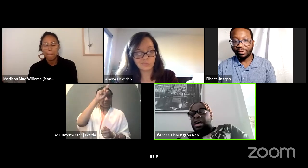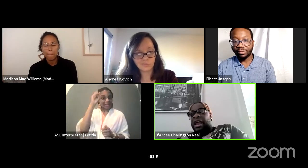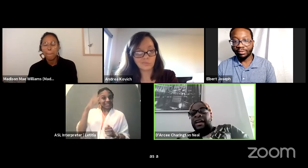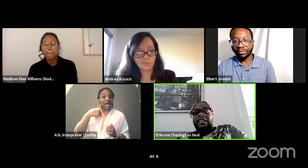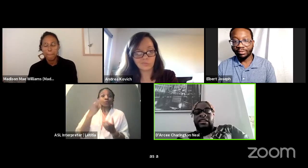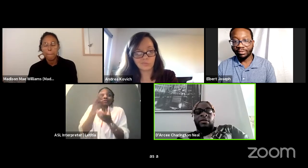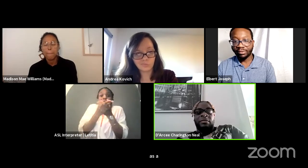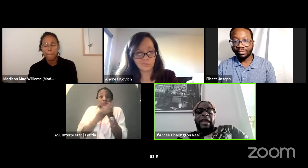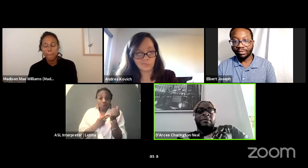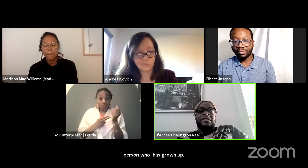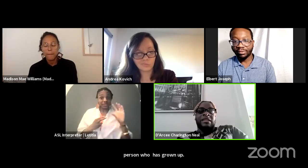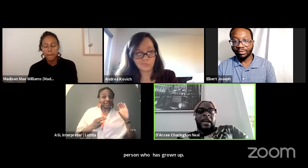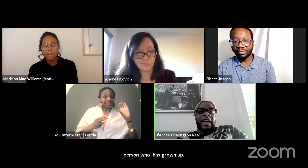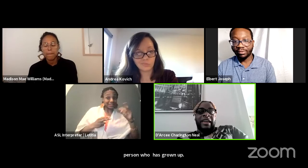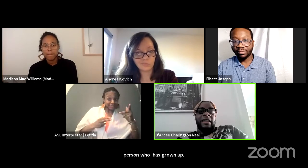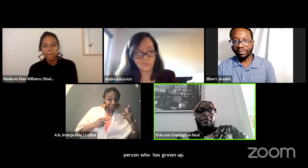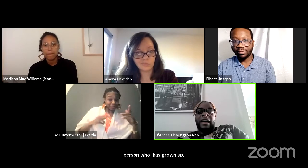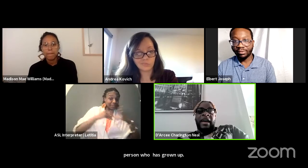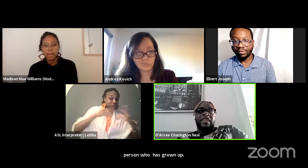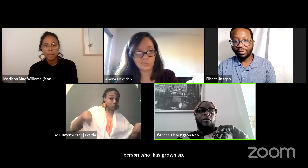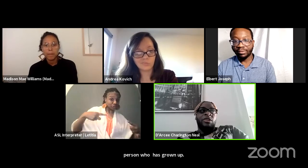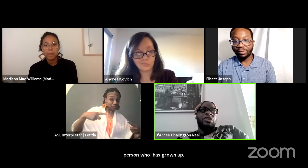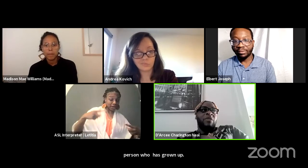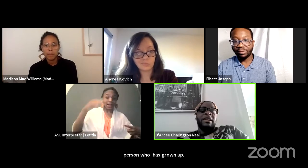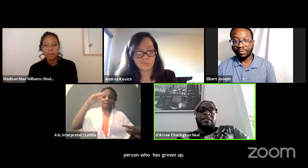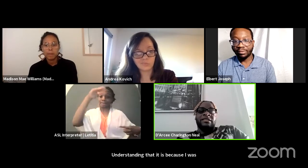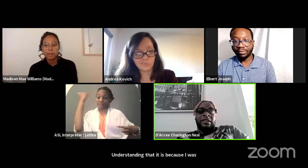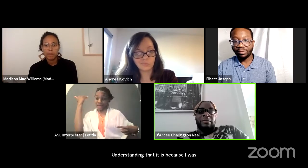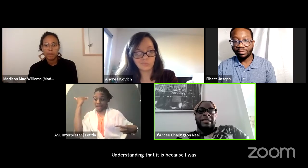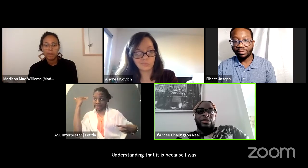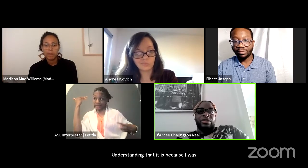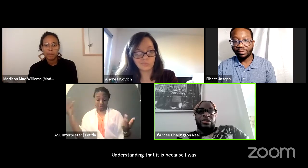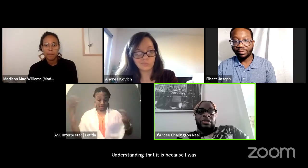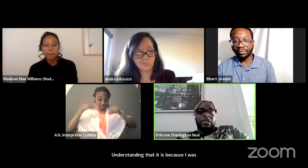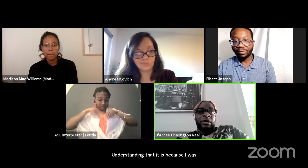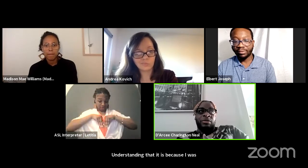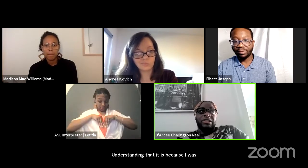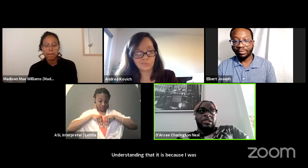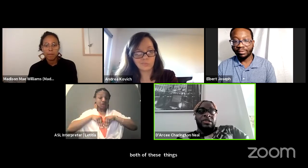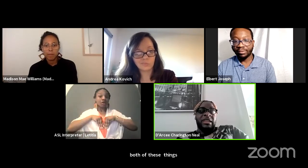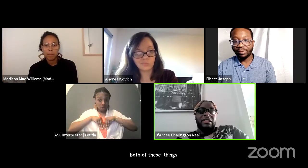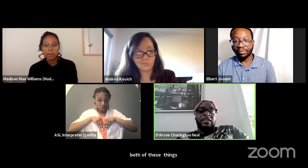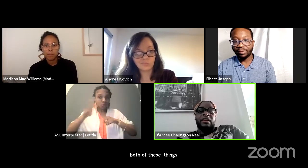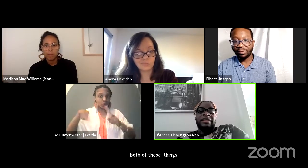that I, you know became the person that I am. And that when you write characters that are based on you know, this understanding